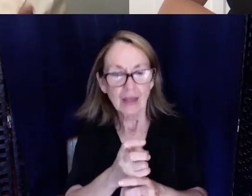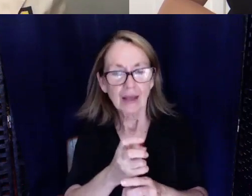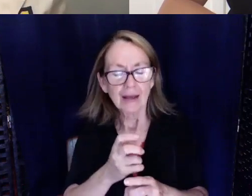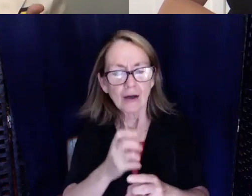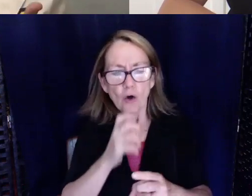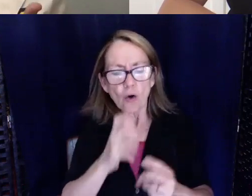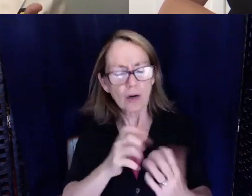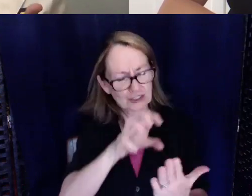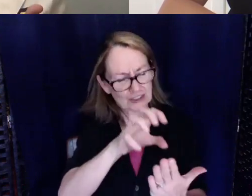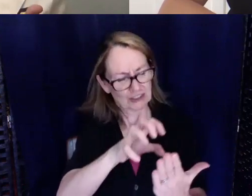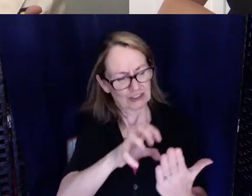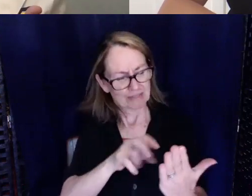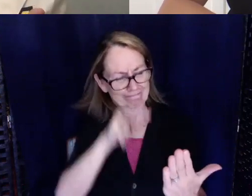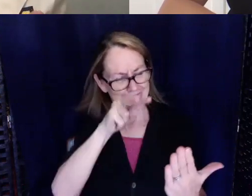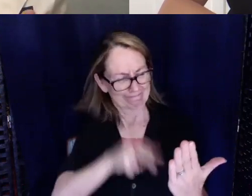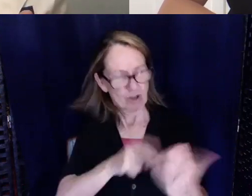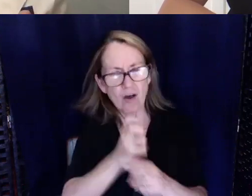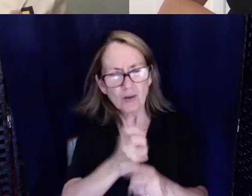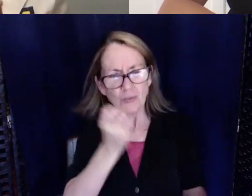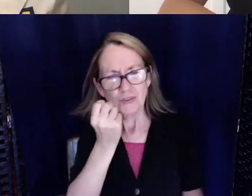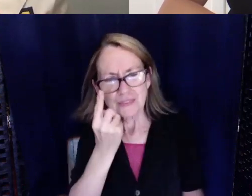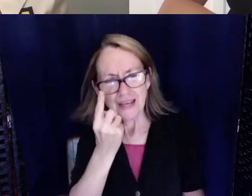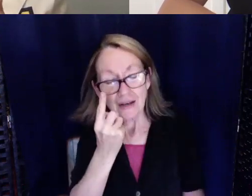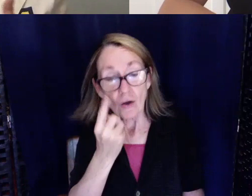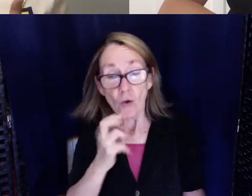can understand or the doctor doesn't take the time to